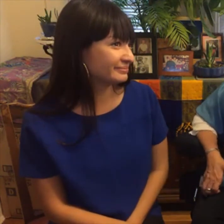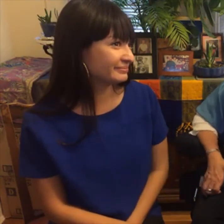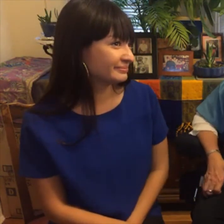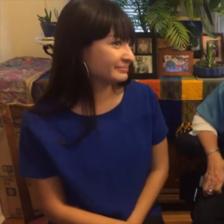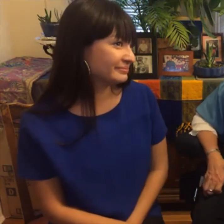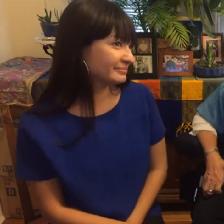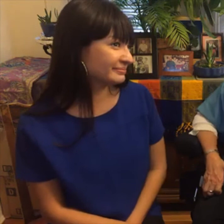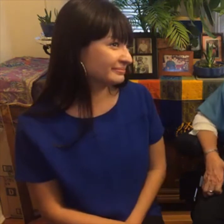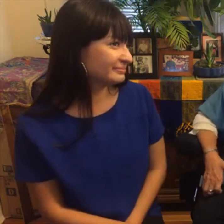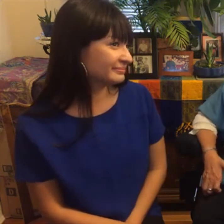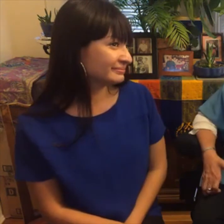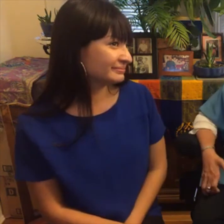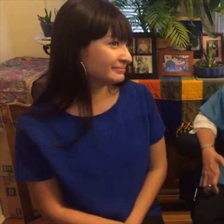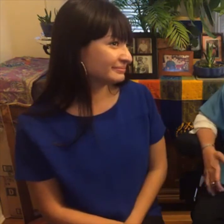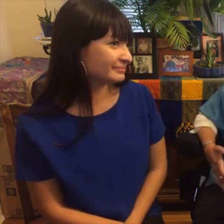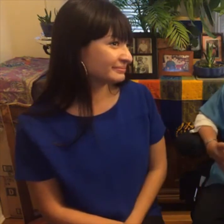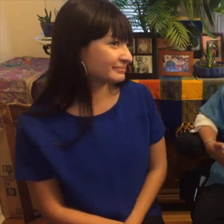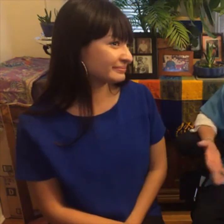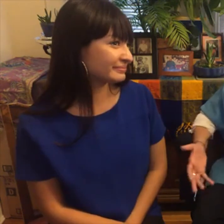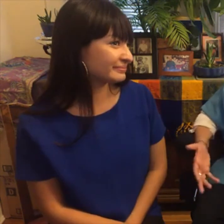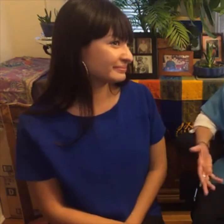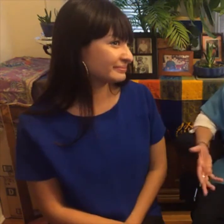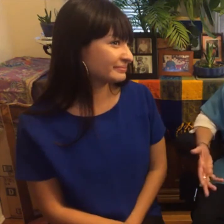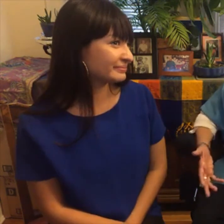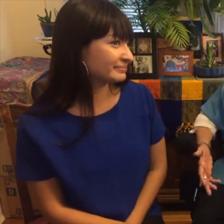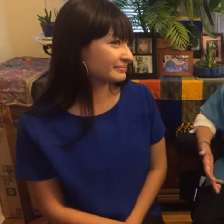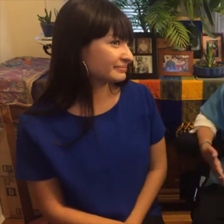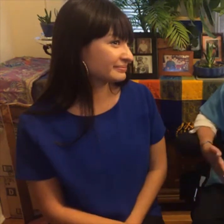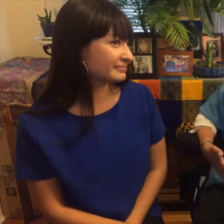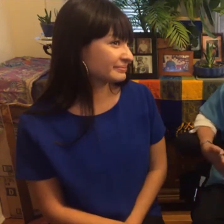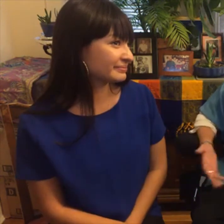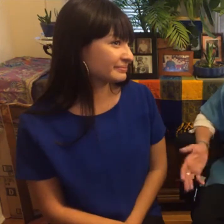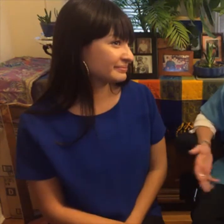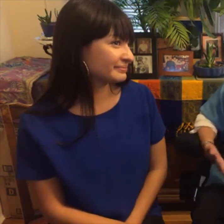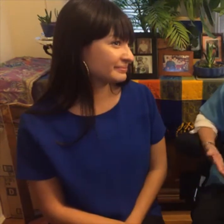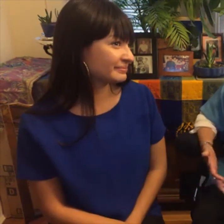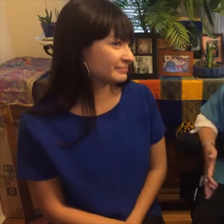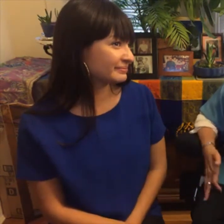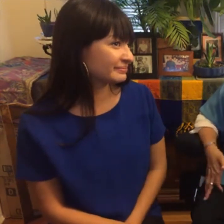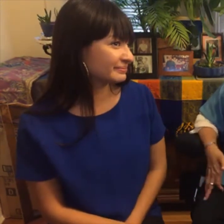understand that the breadth of approaches that are out there to be able